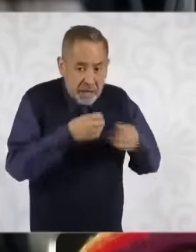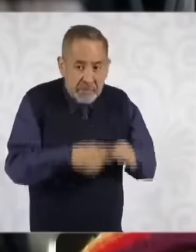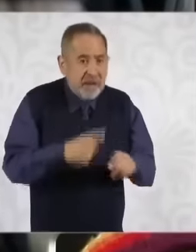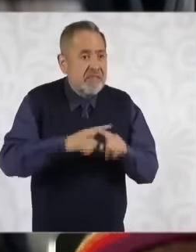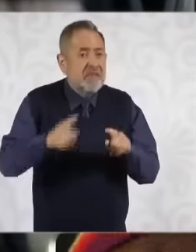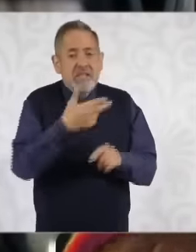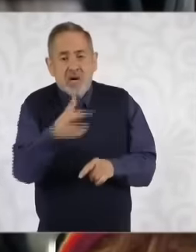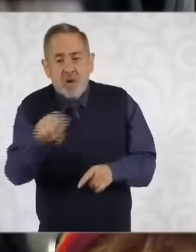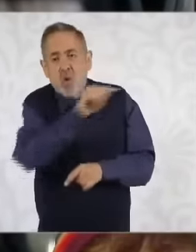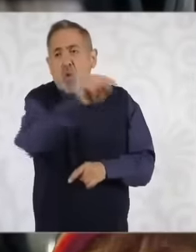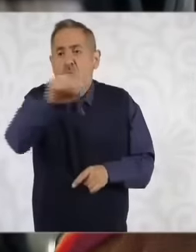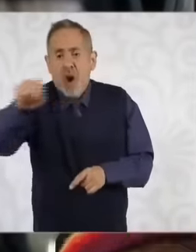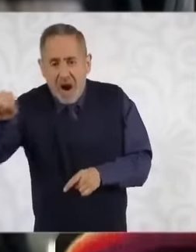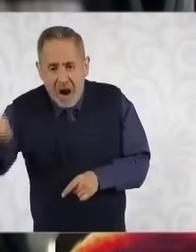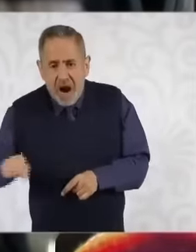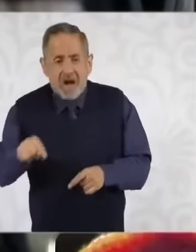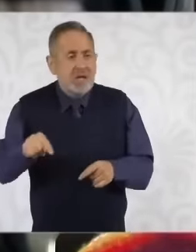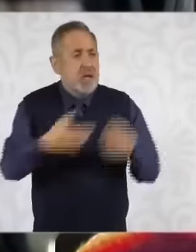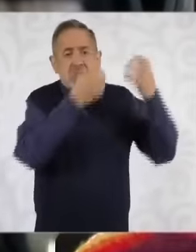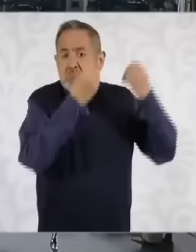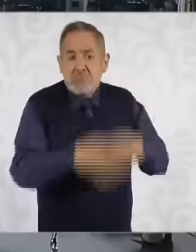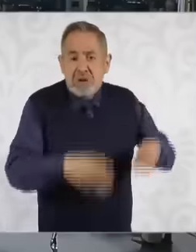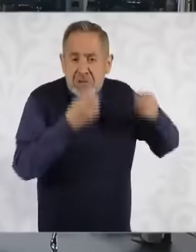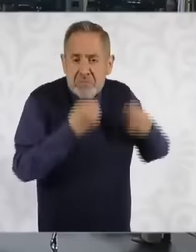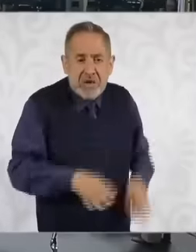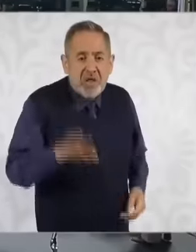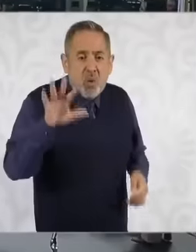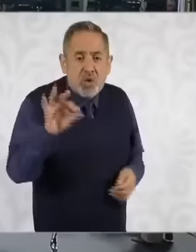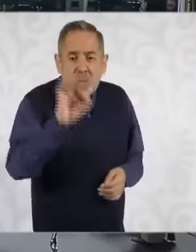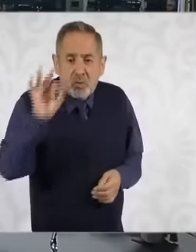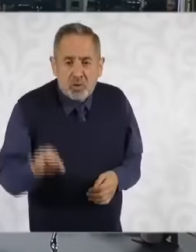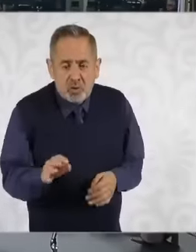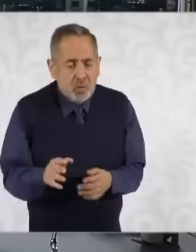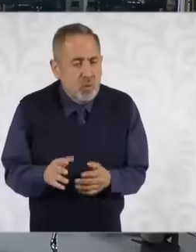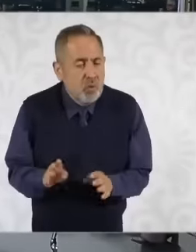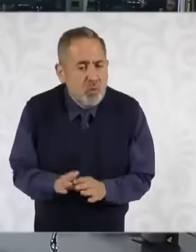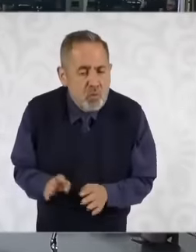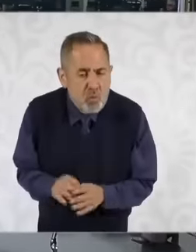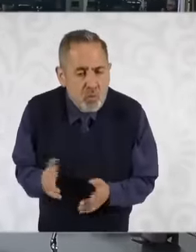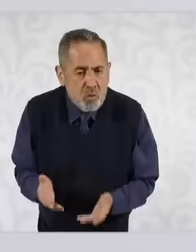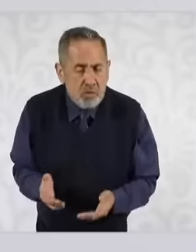areas, especially in grocery stores, is the first question. Well, first we have to put it